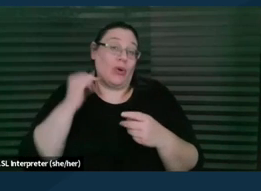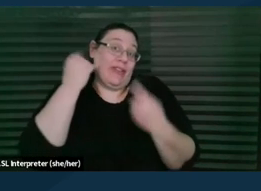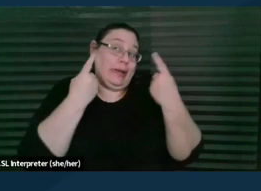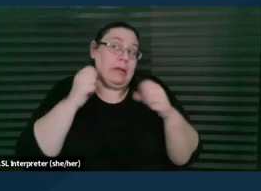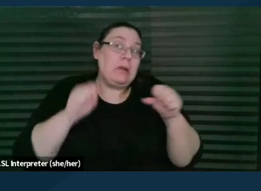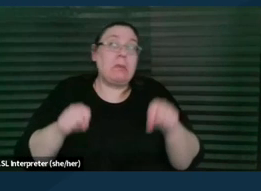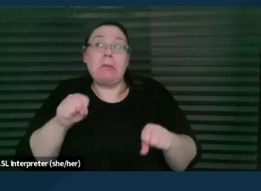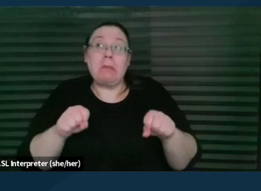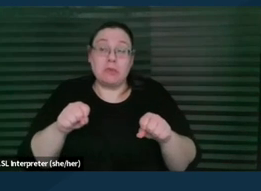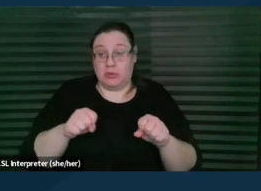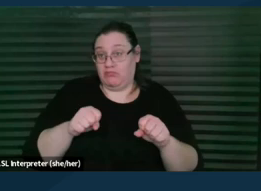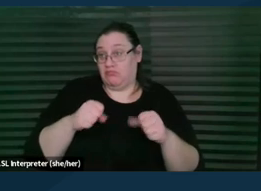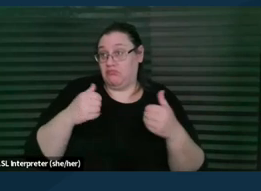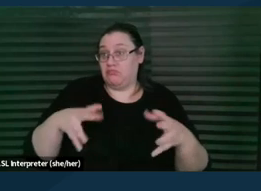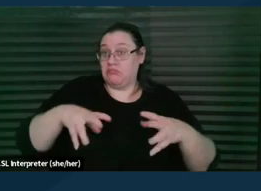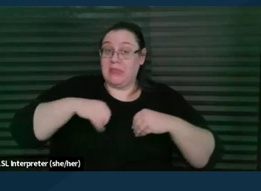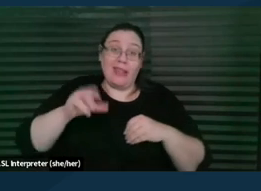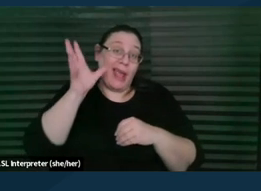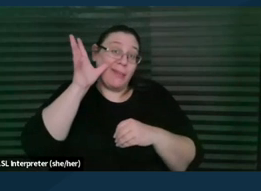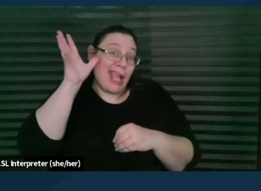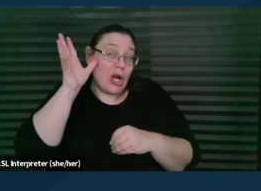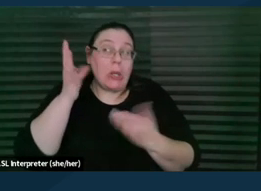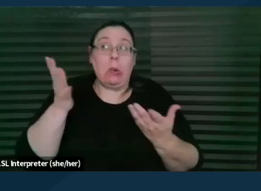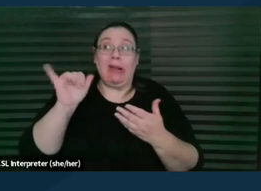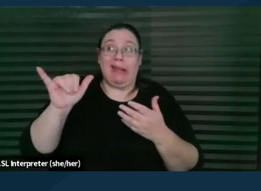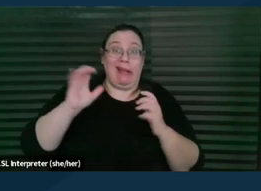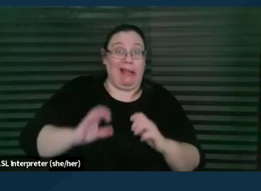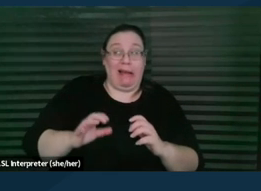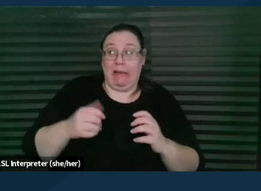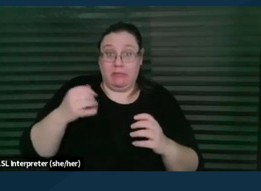a particular parent or client's case, is write to the school district